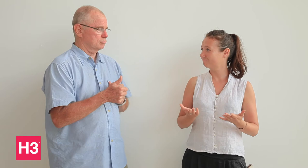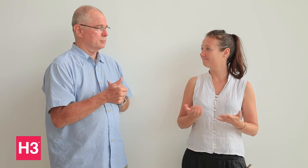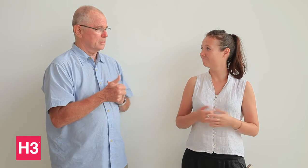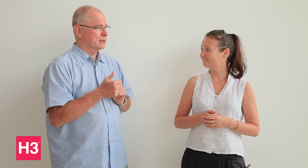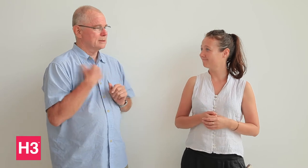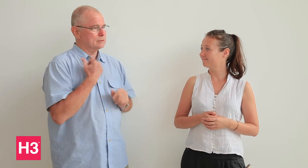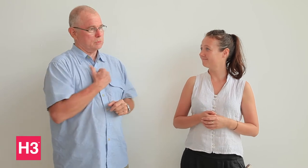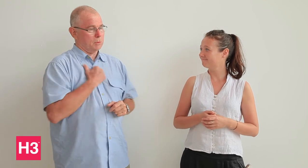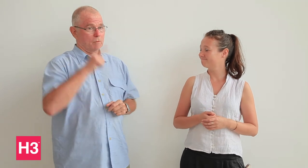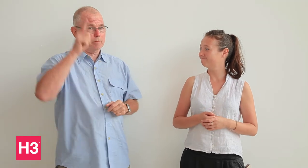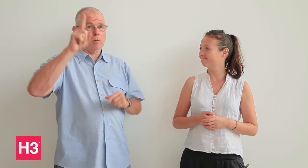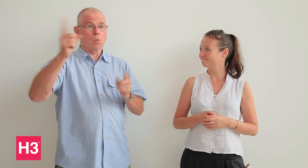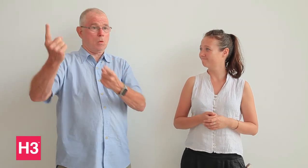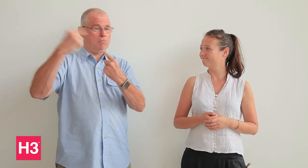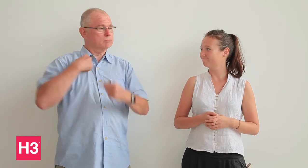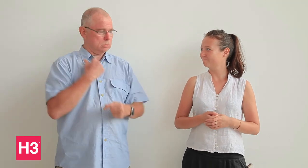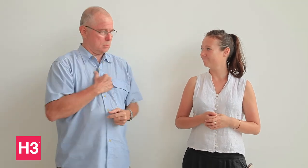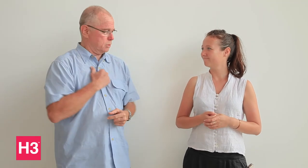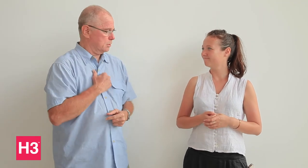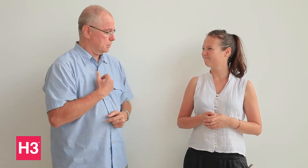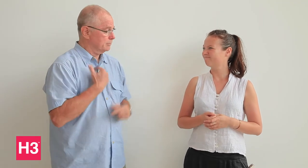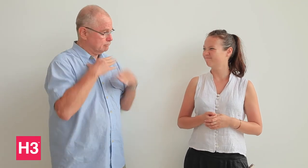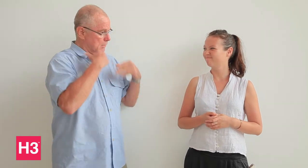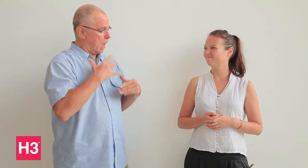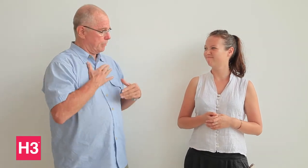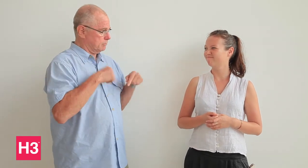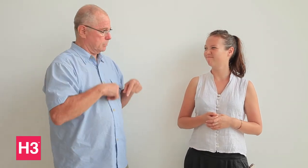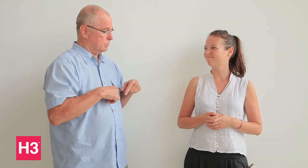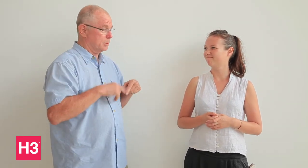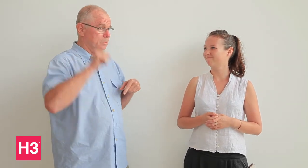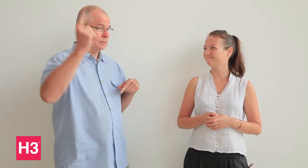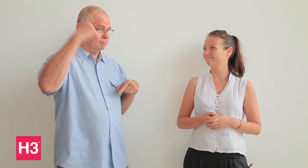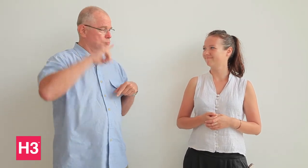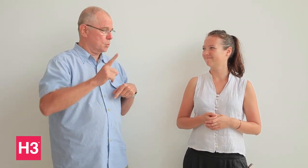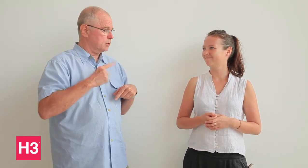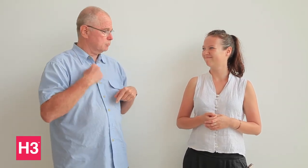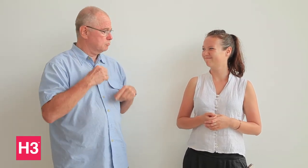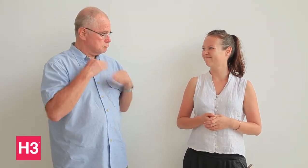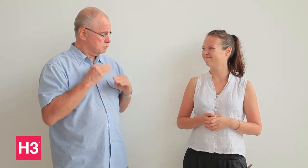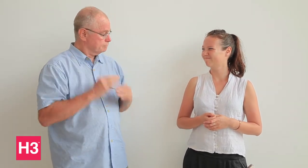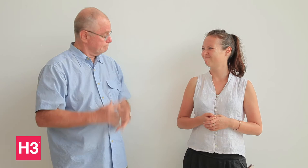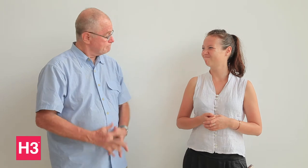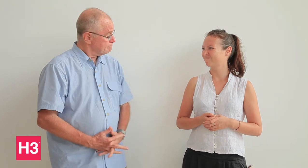the opportunity to come here. I am happy for those who came, sad for those who did not.